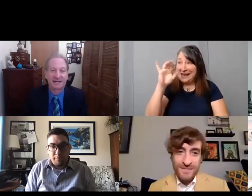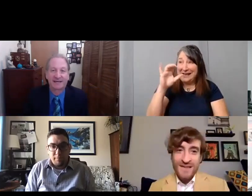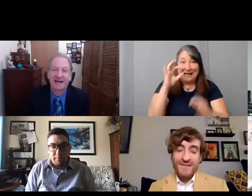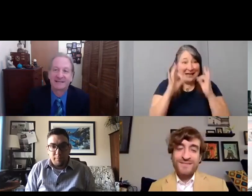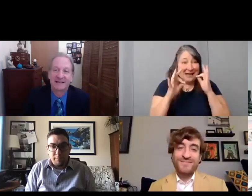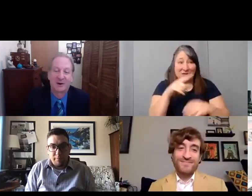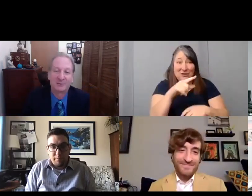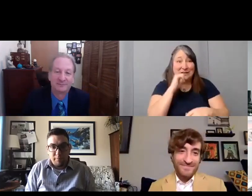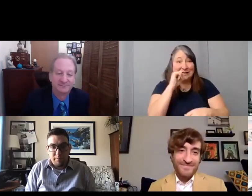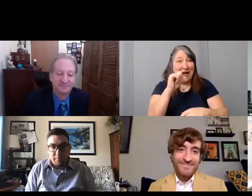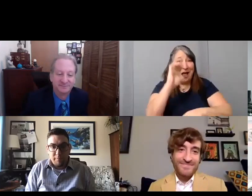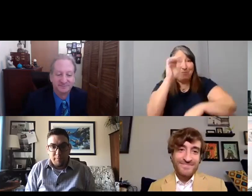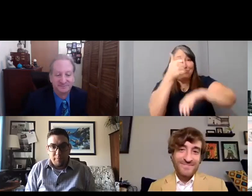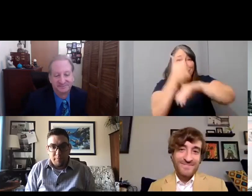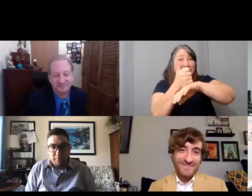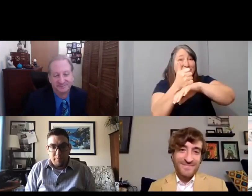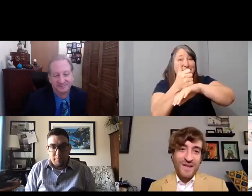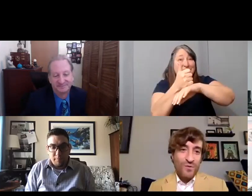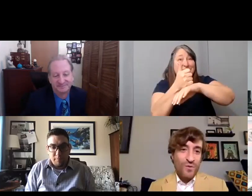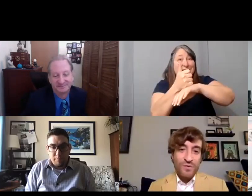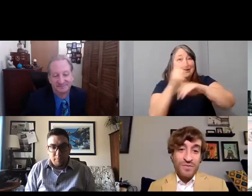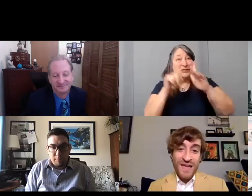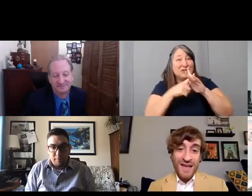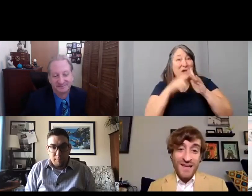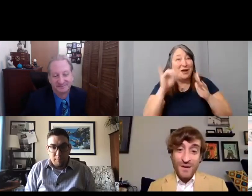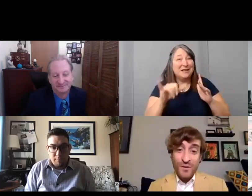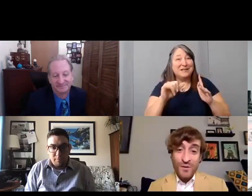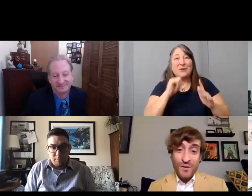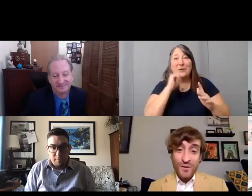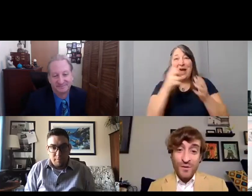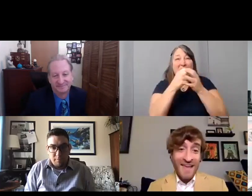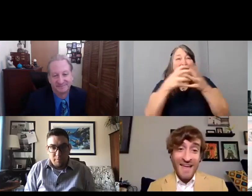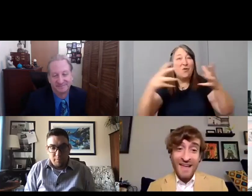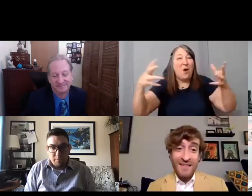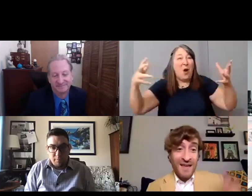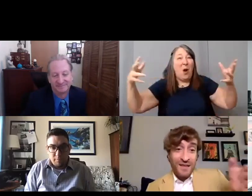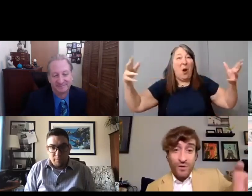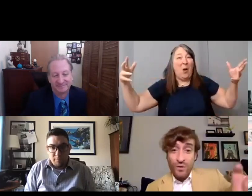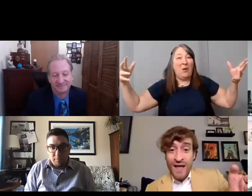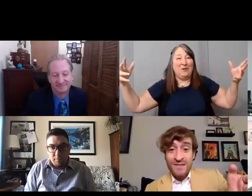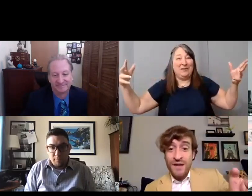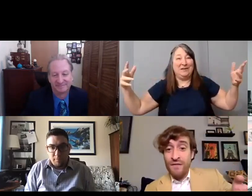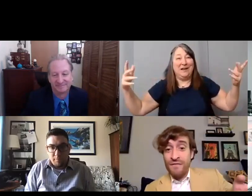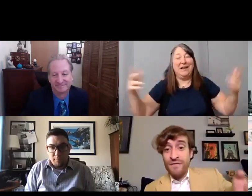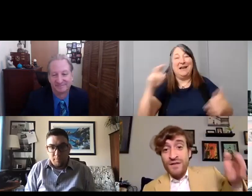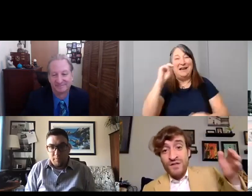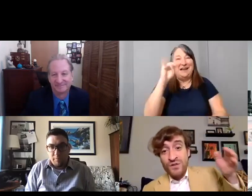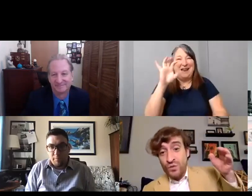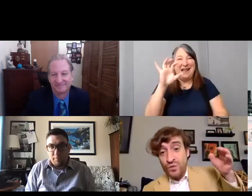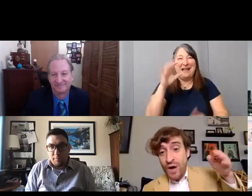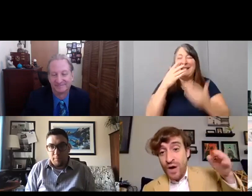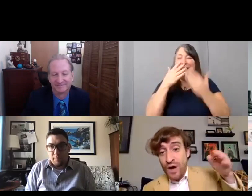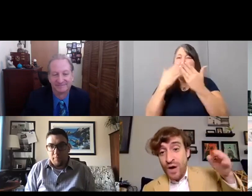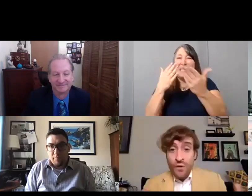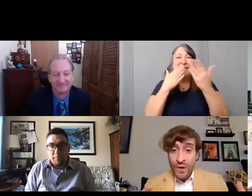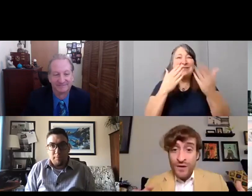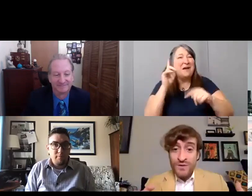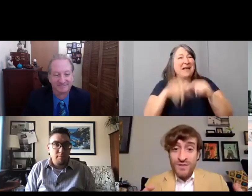[Nic] Well thank you. I, I can't thank you guys enough. To uh to all the winners, let's give